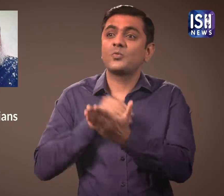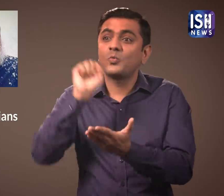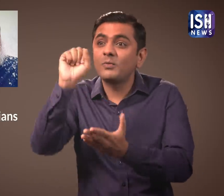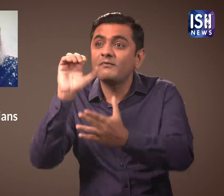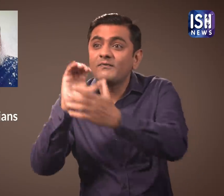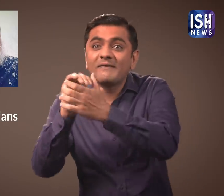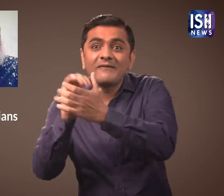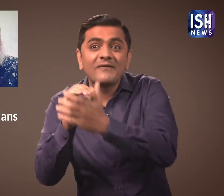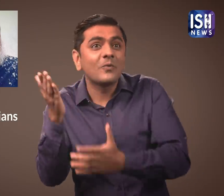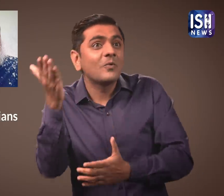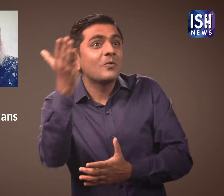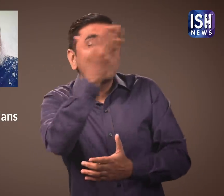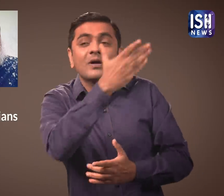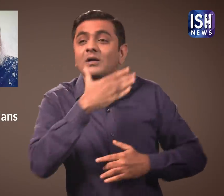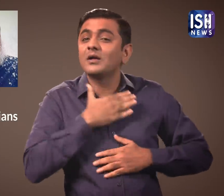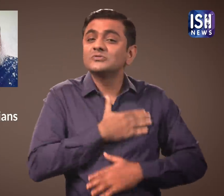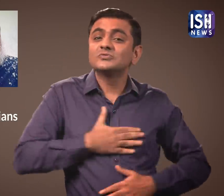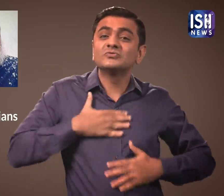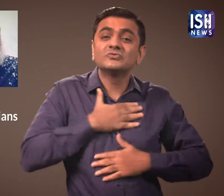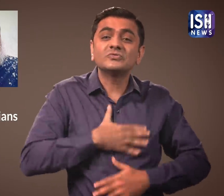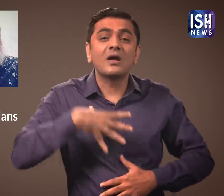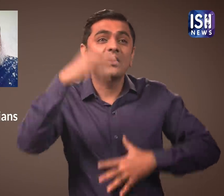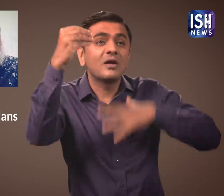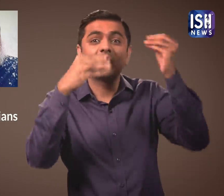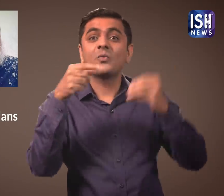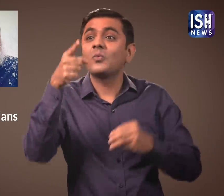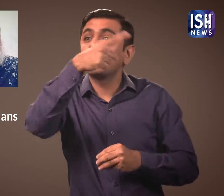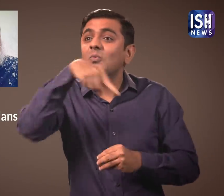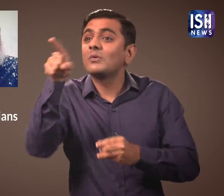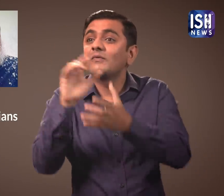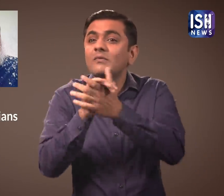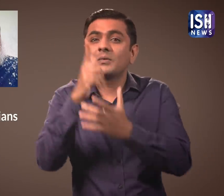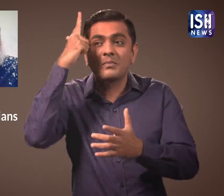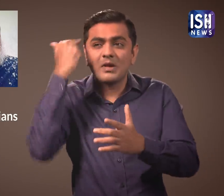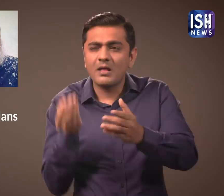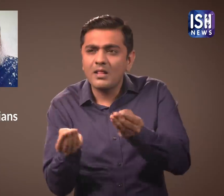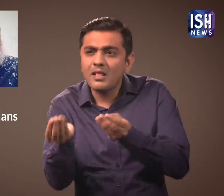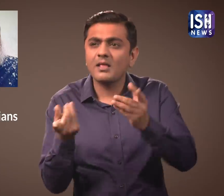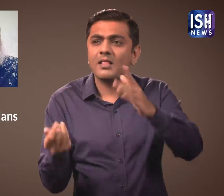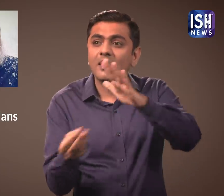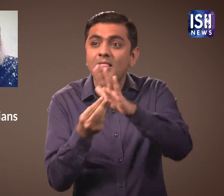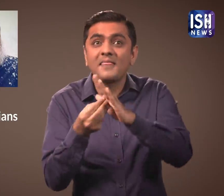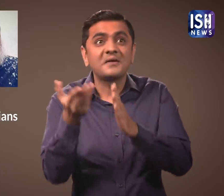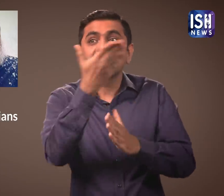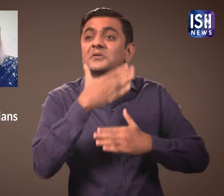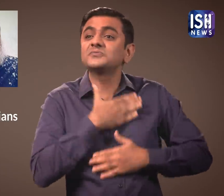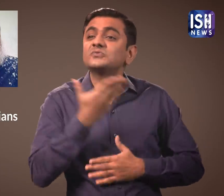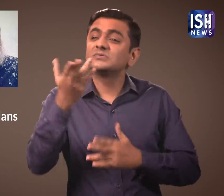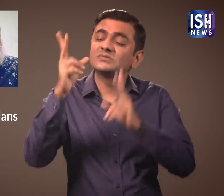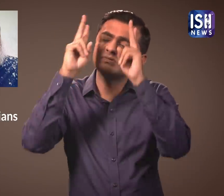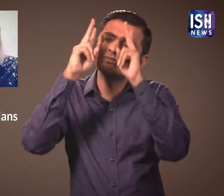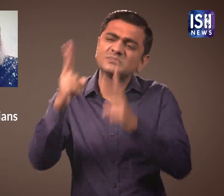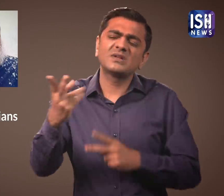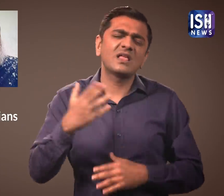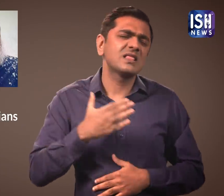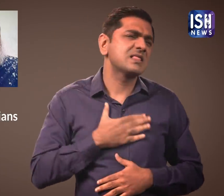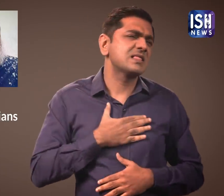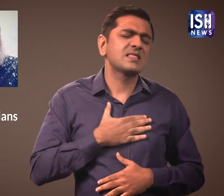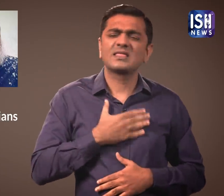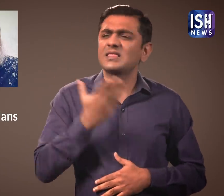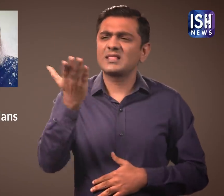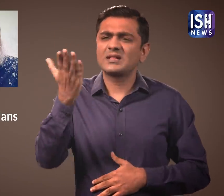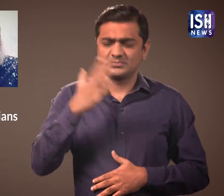while all your corrupt friends are enjoying outside.